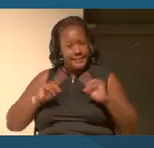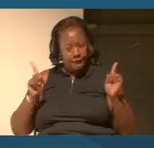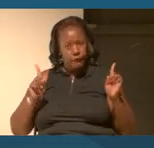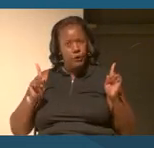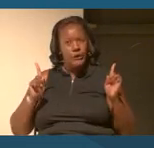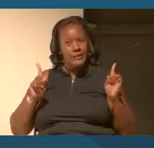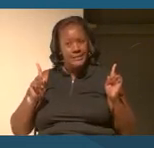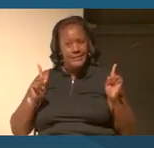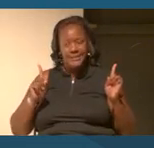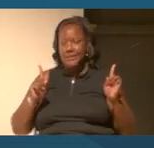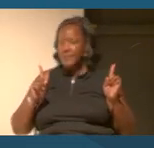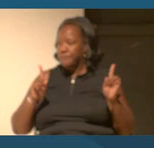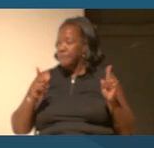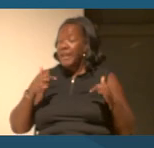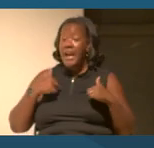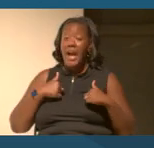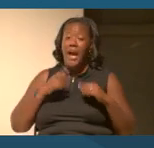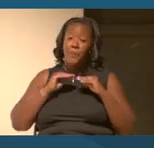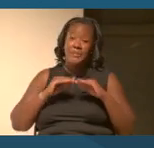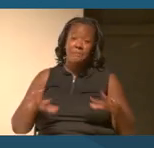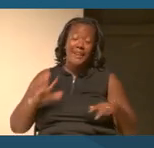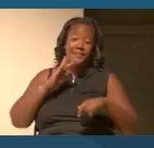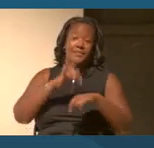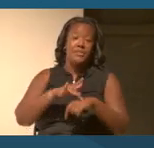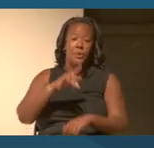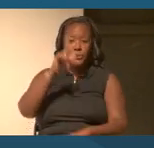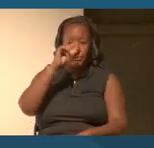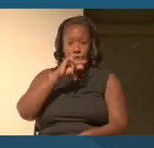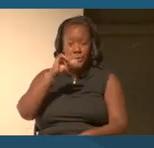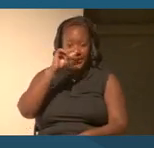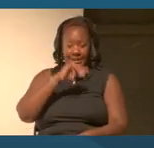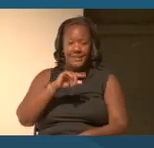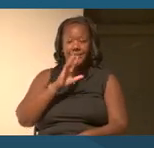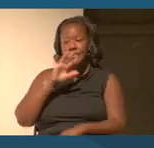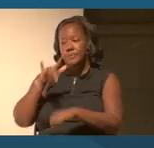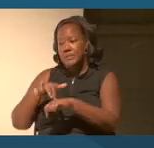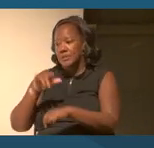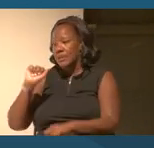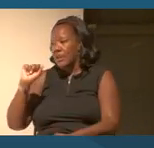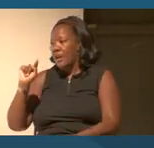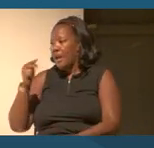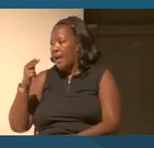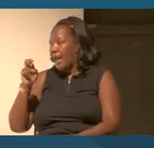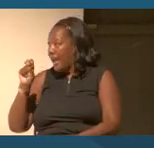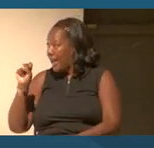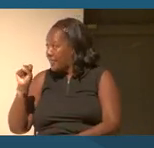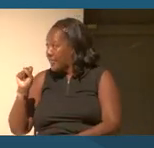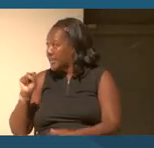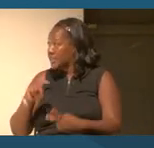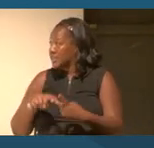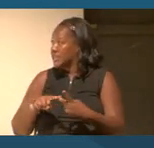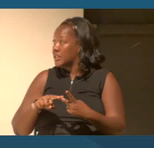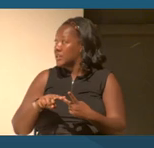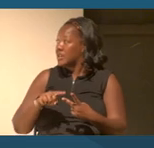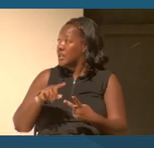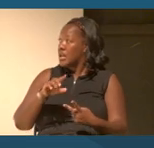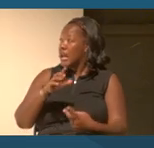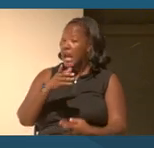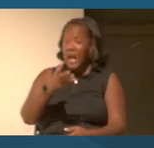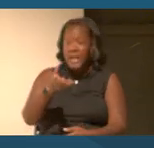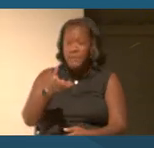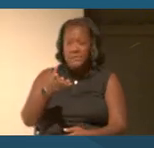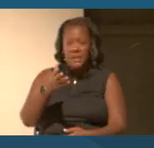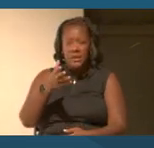And you read the guidebooks on Athens and one sentence, Oh, yeah, for 500 years it was